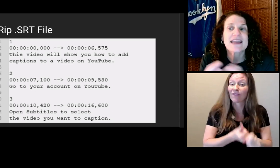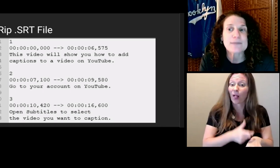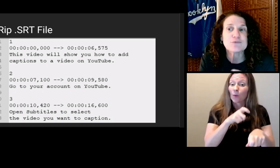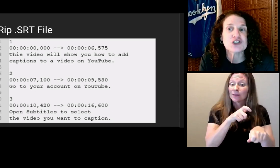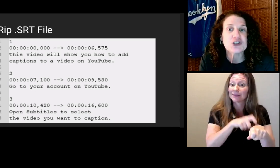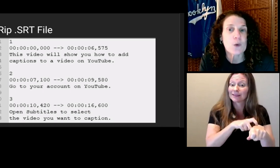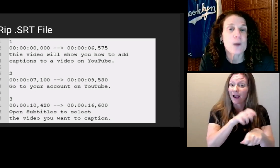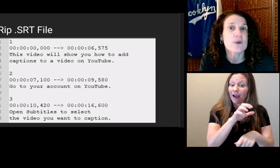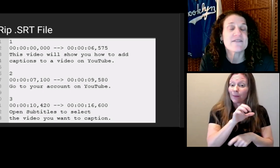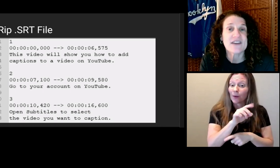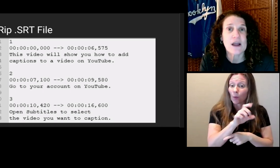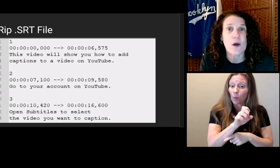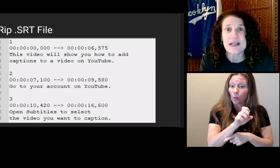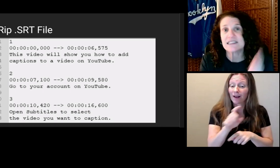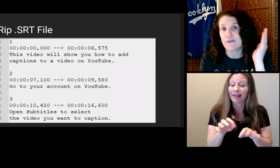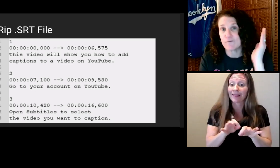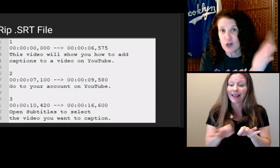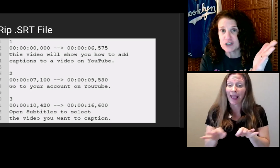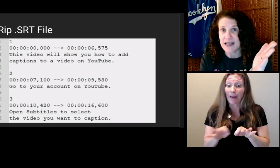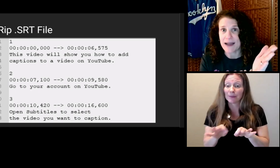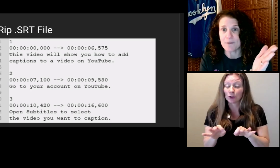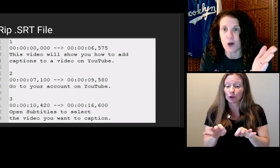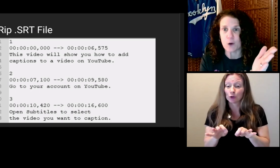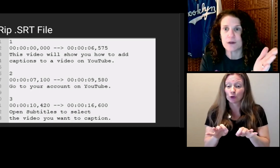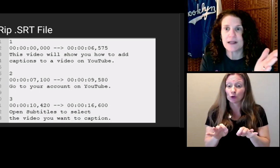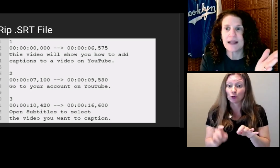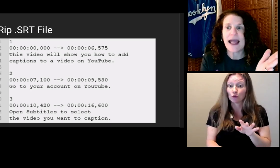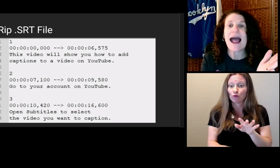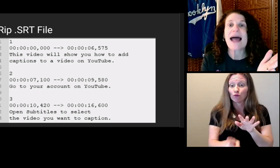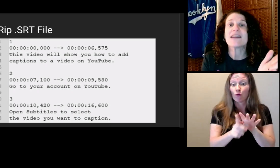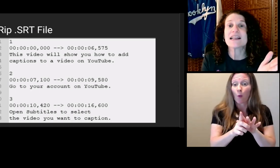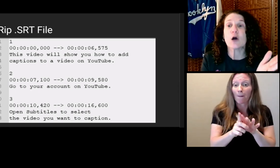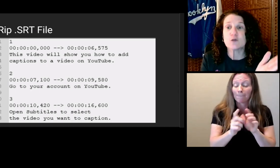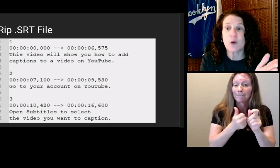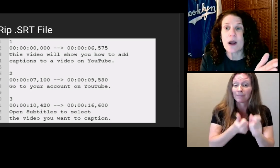The captions show up on the video here with the first time code, and then it goes away